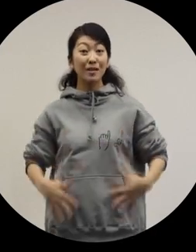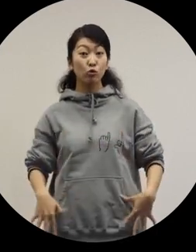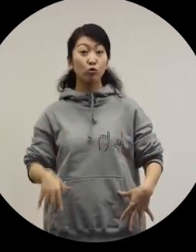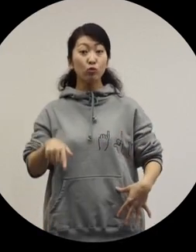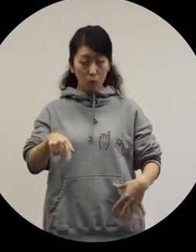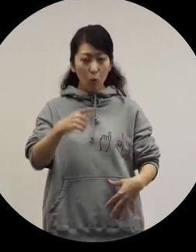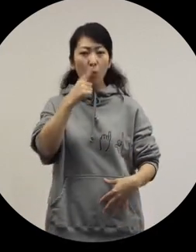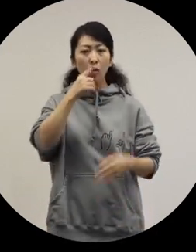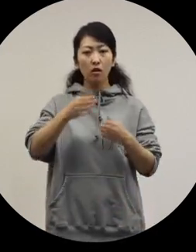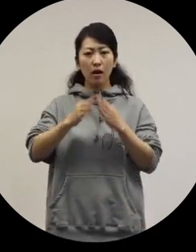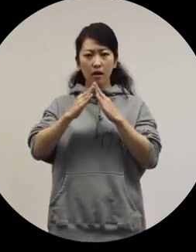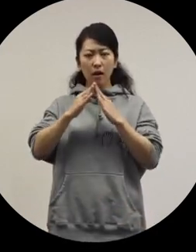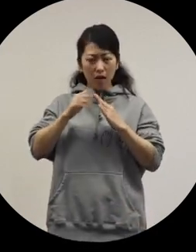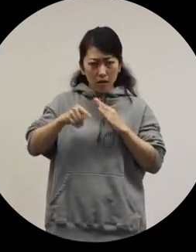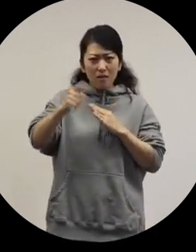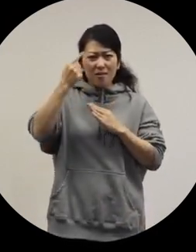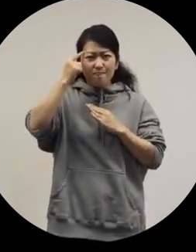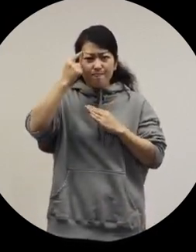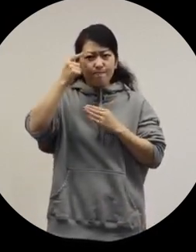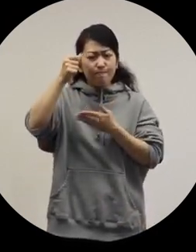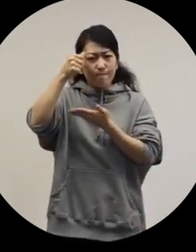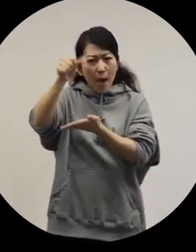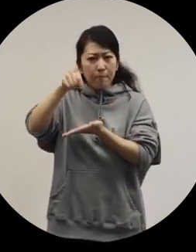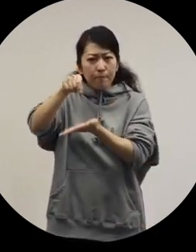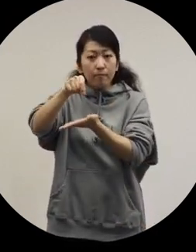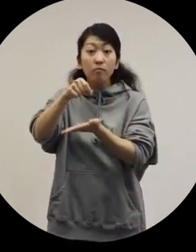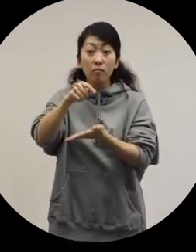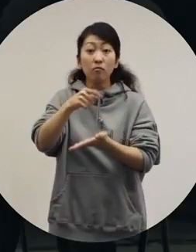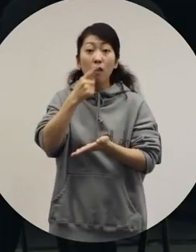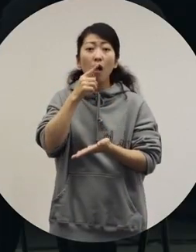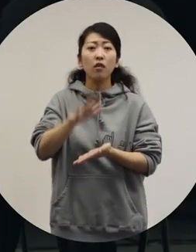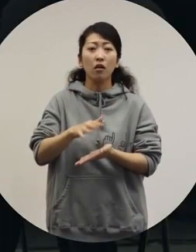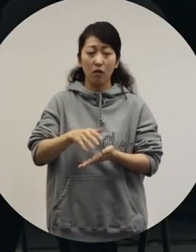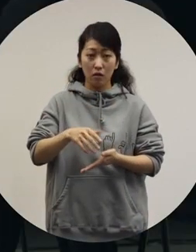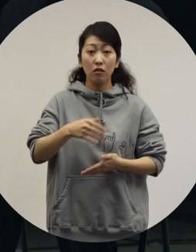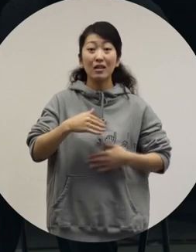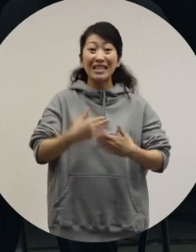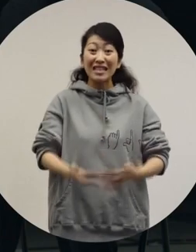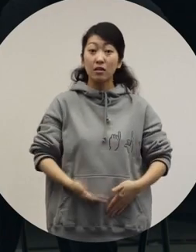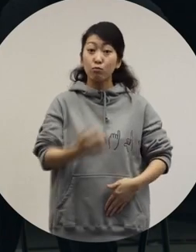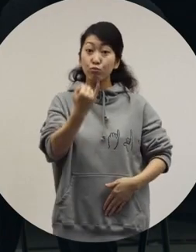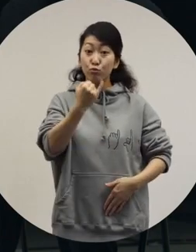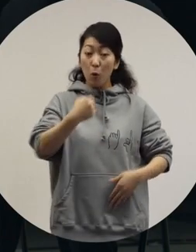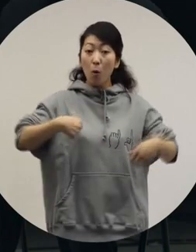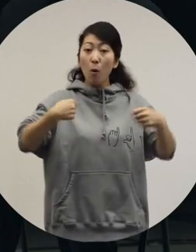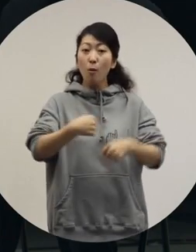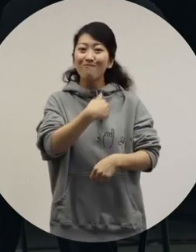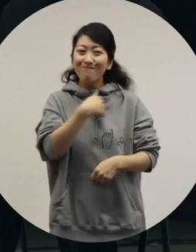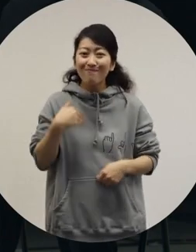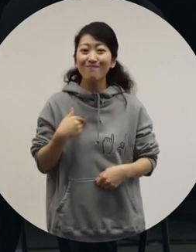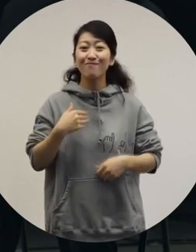We have been presenting this kind of style since the beginning of the brand. The dress was designed to be worn by pregnant women.